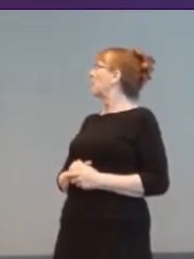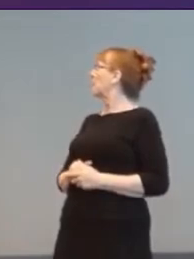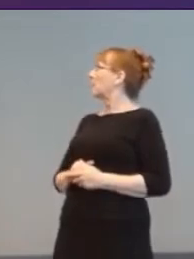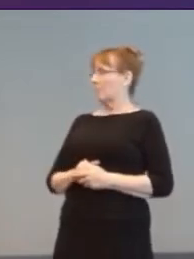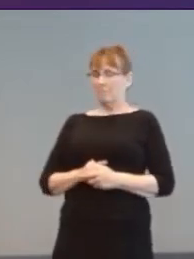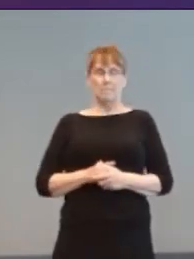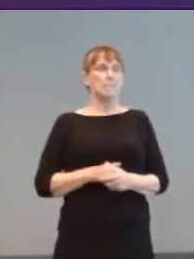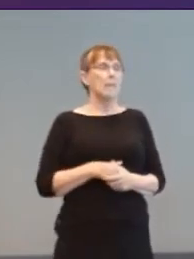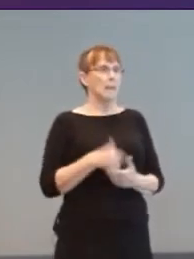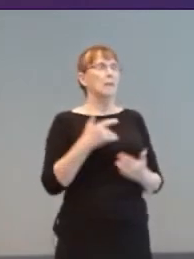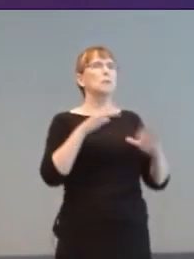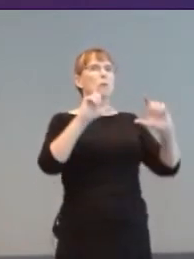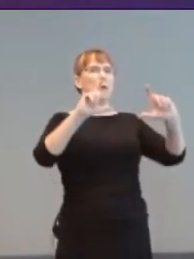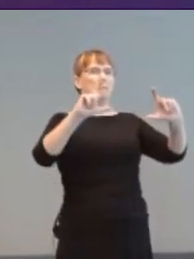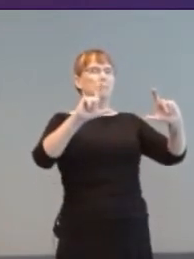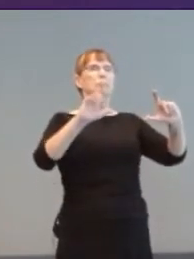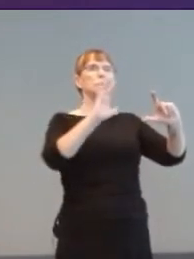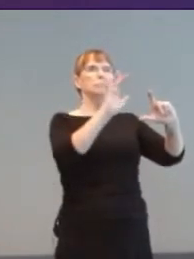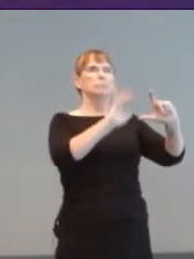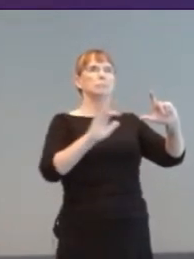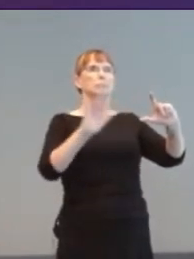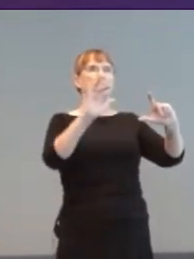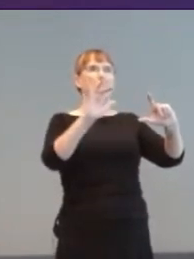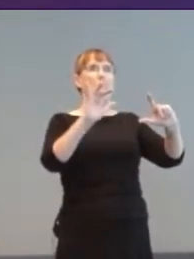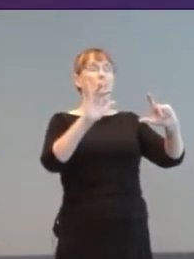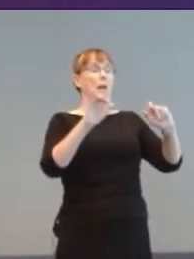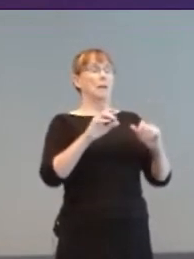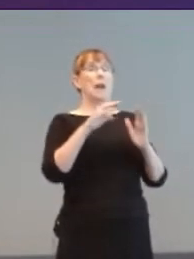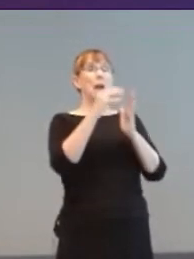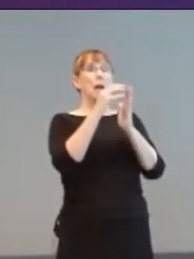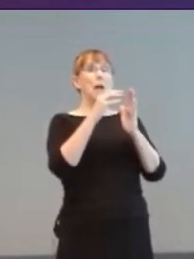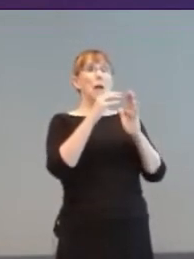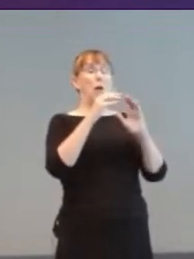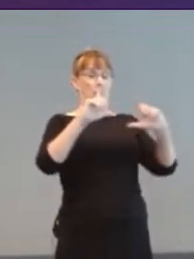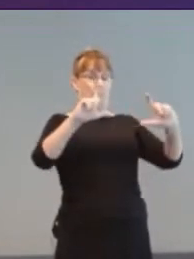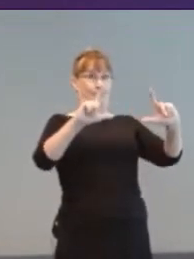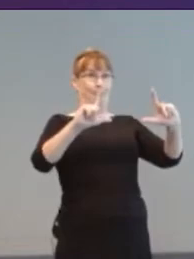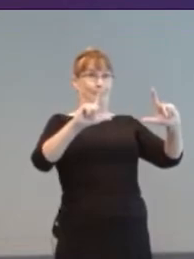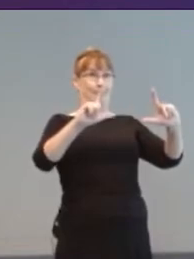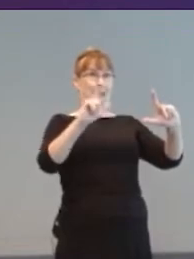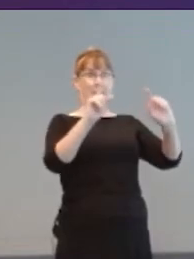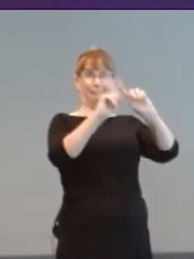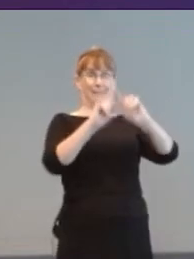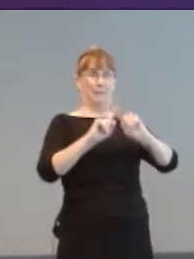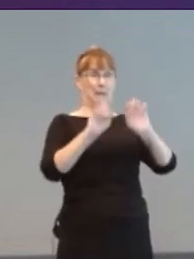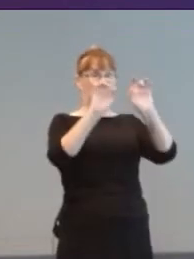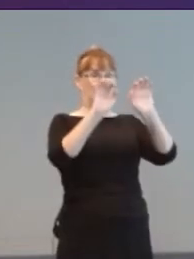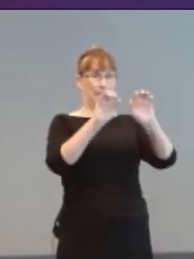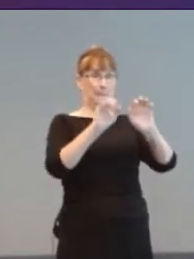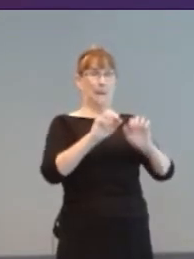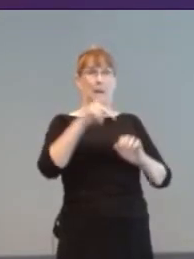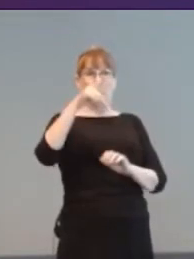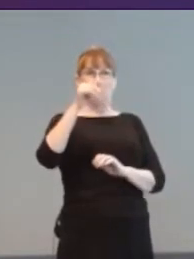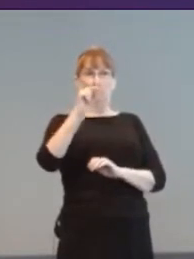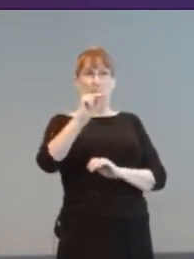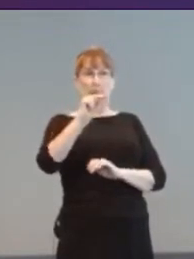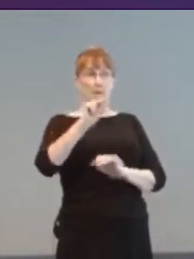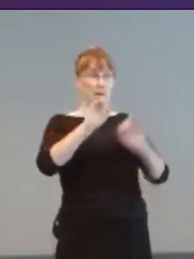tactile pins read through a finger. The user would then use touch-typing skills to respond.